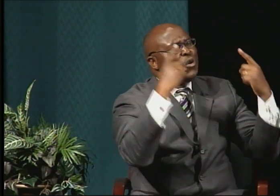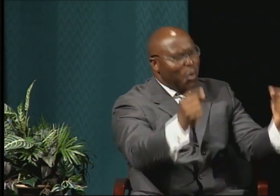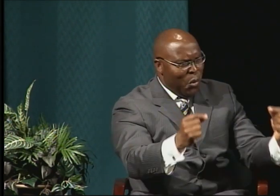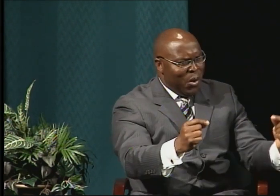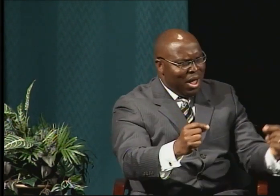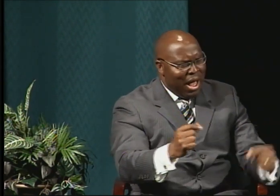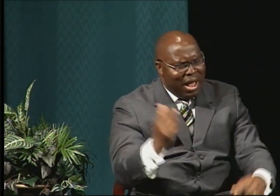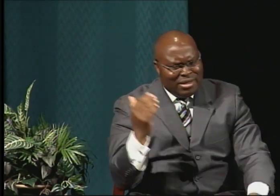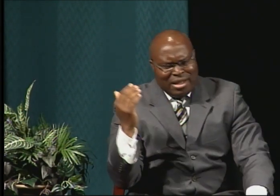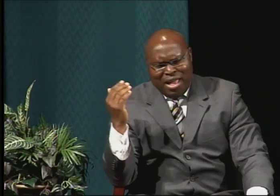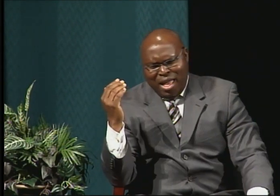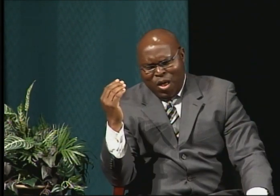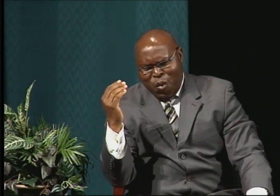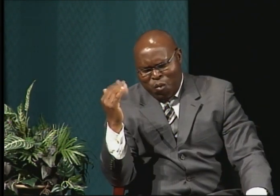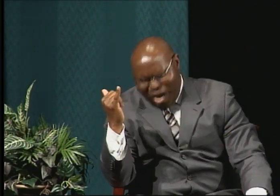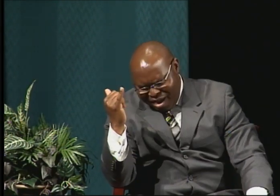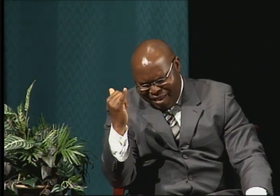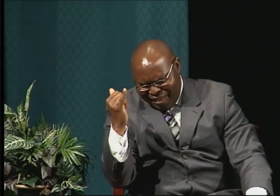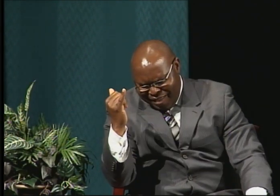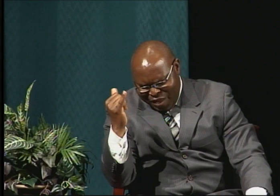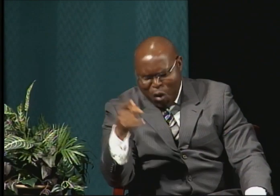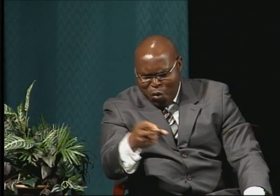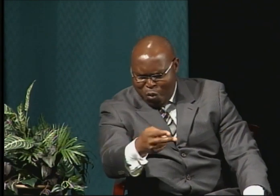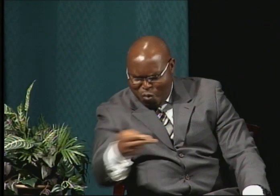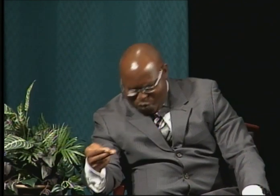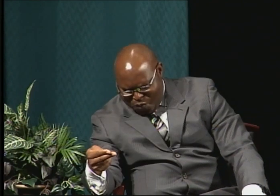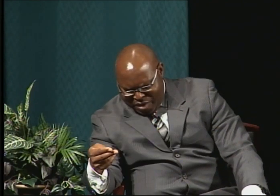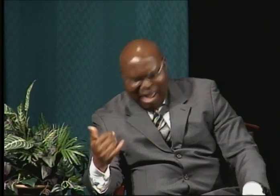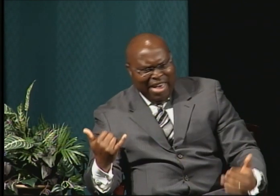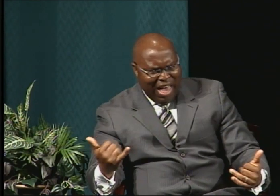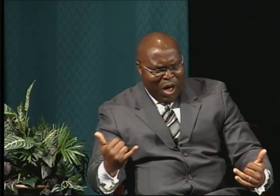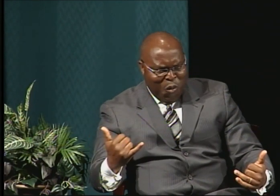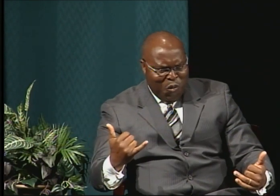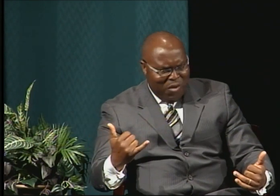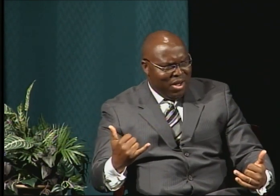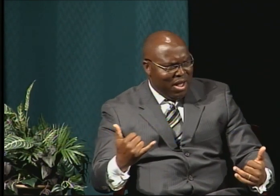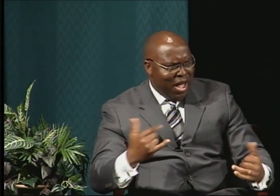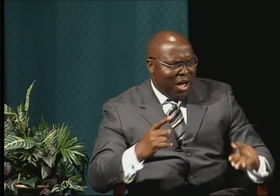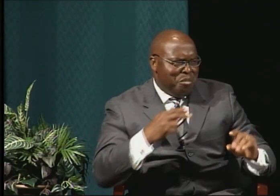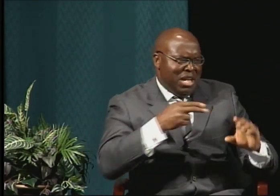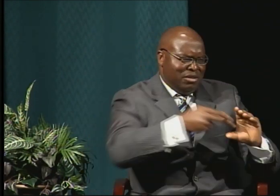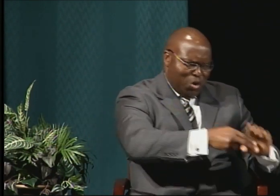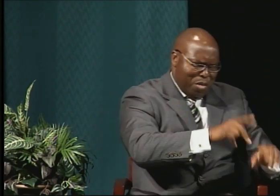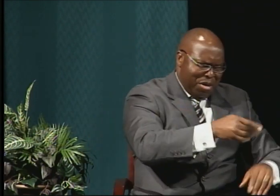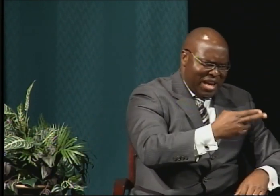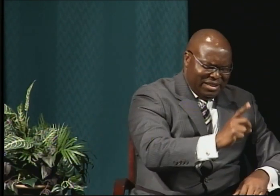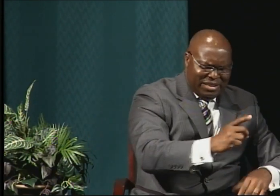You're on bedrest.